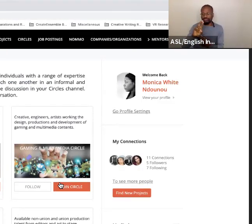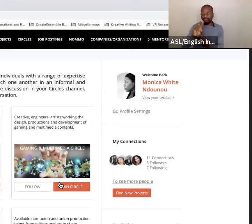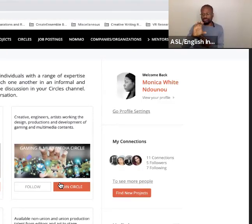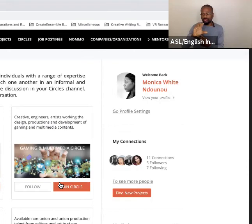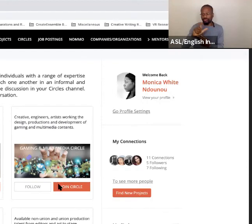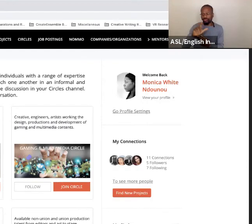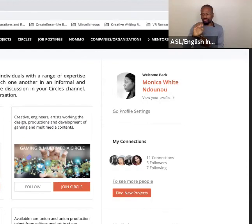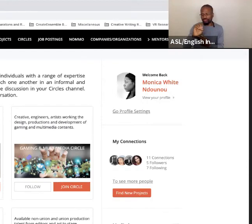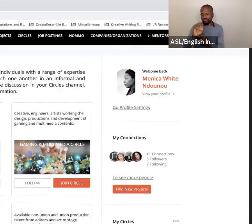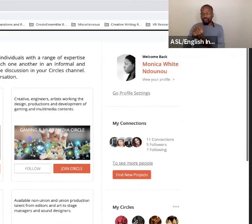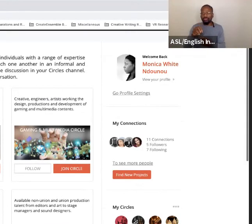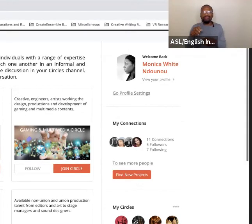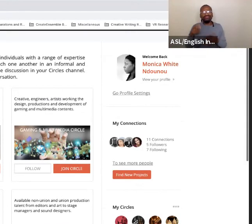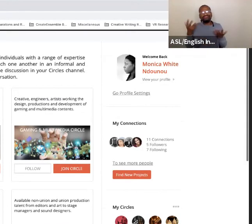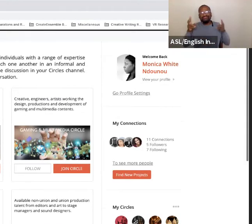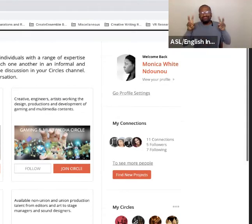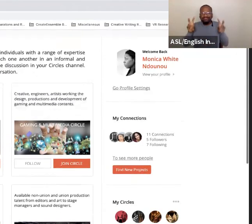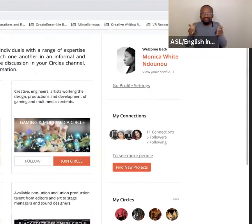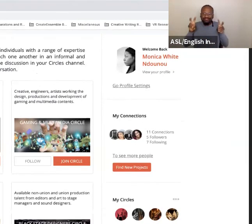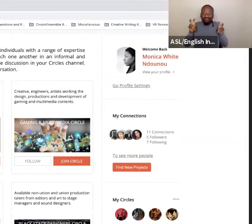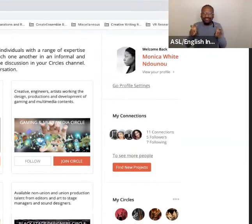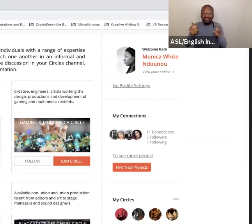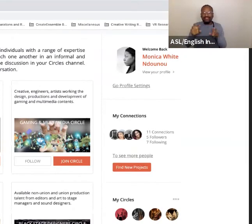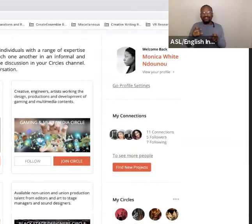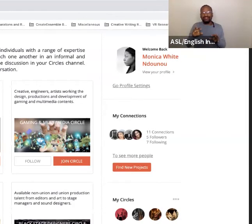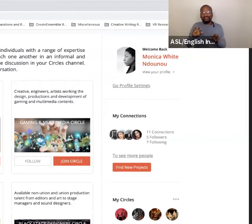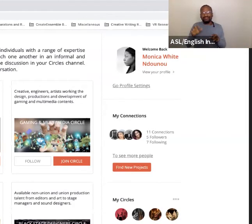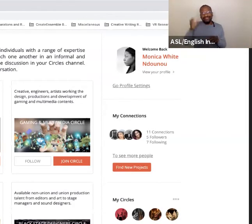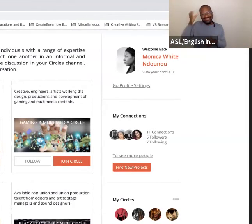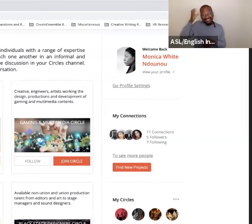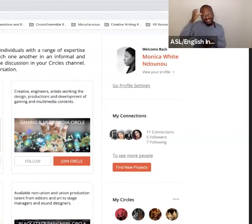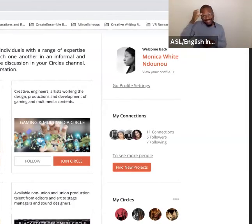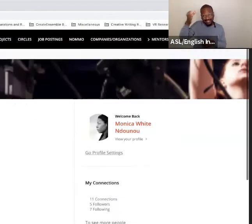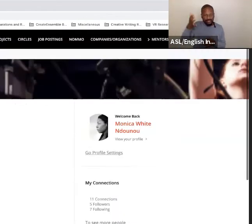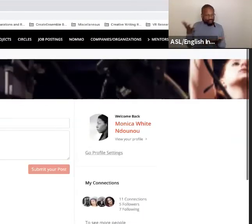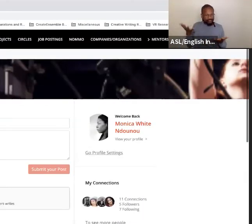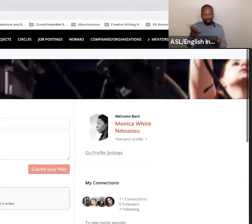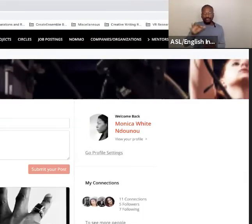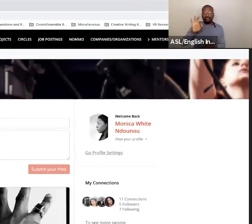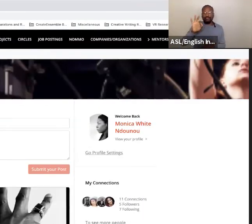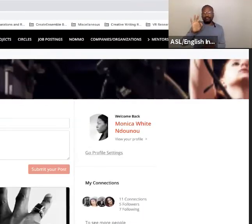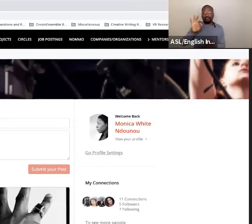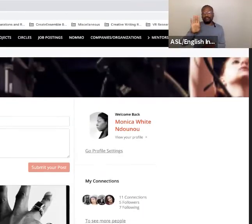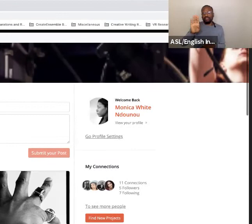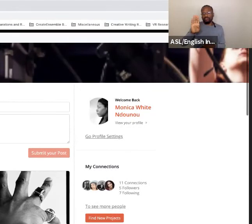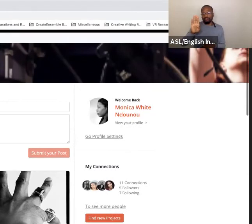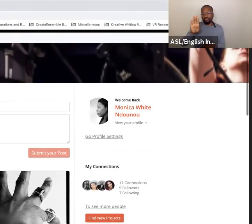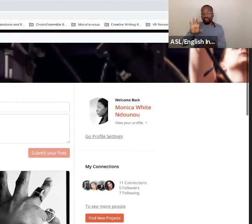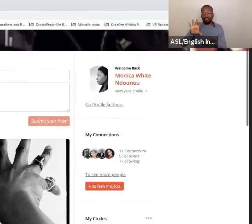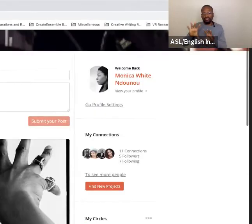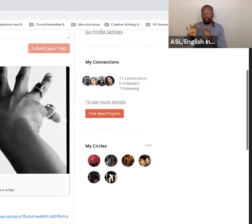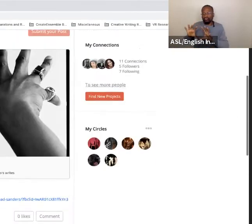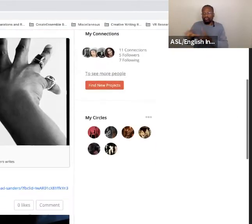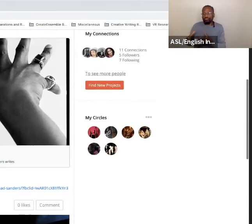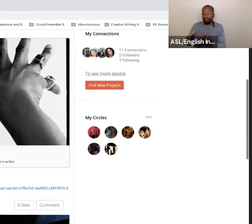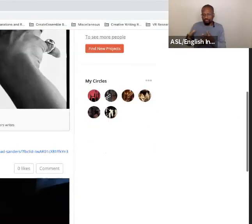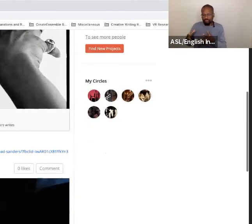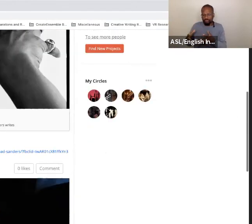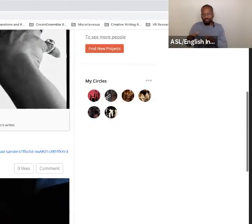where people can, you know, join the circle and follow different stories, share pictures,